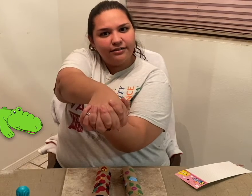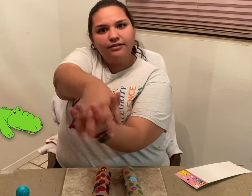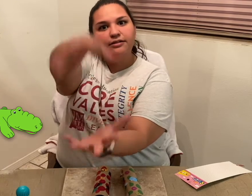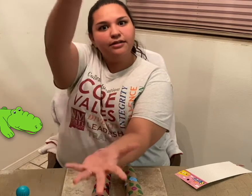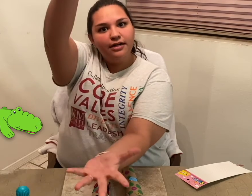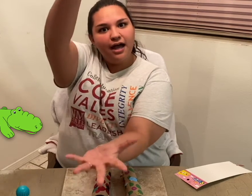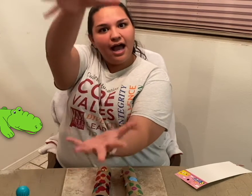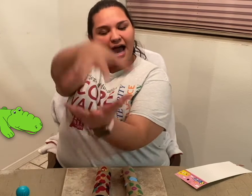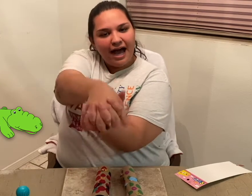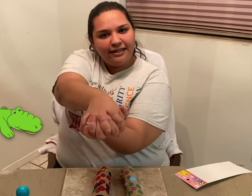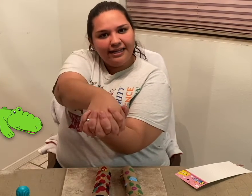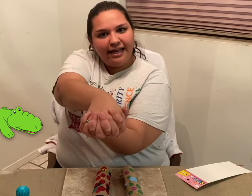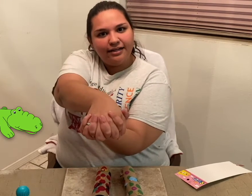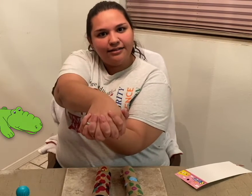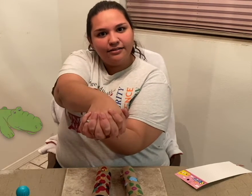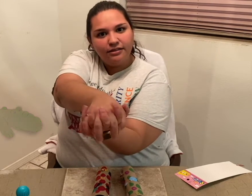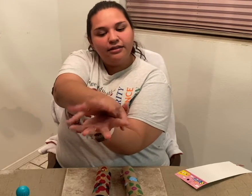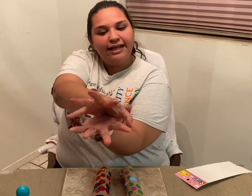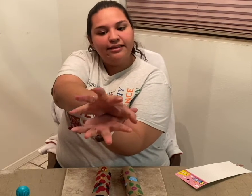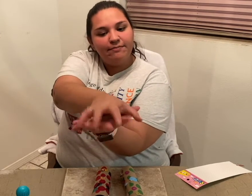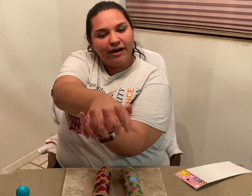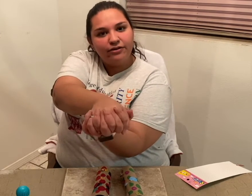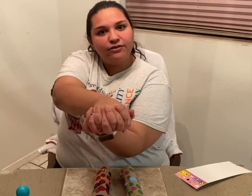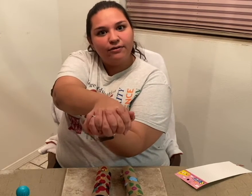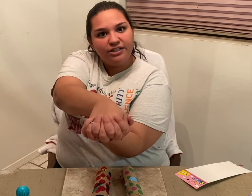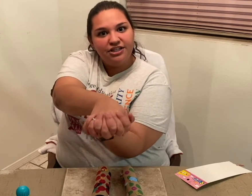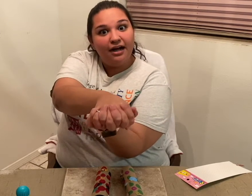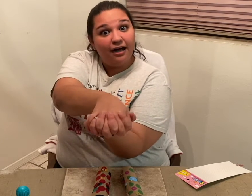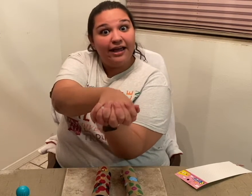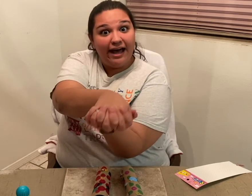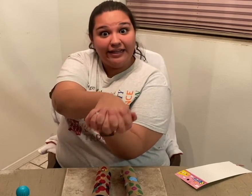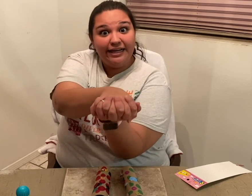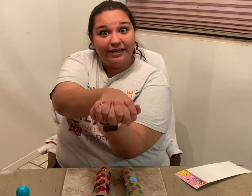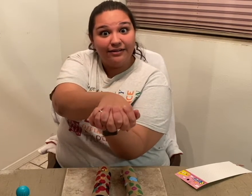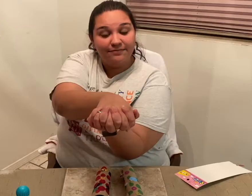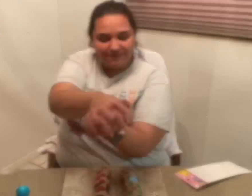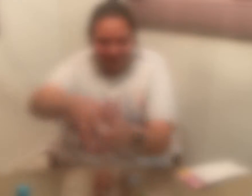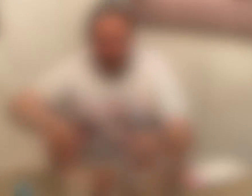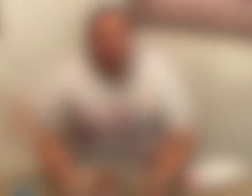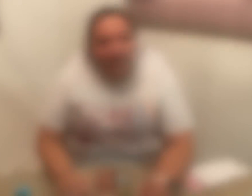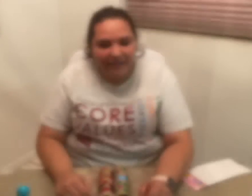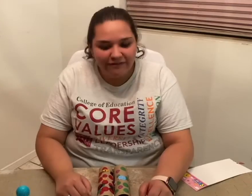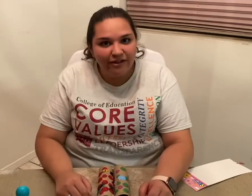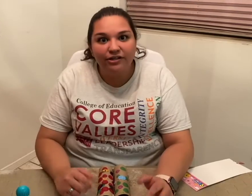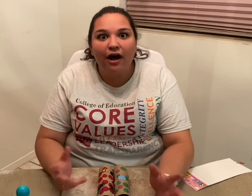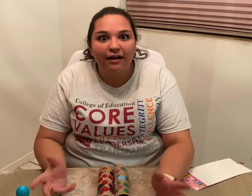Alligator (signs 'alligator'). Like the mouth is crunching on the word "alligator" (signs 'alligator'). So, we have learned all of